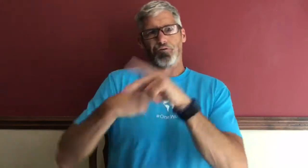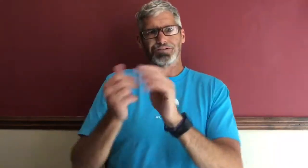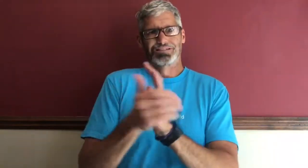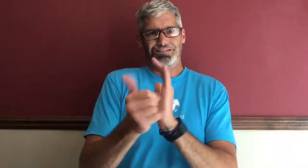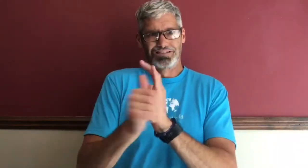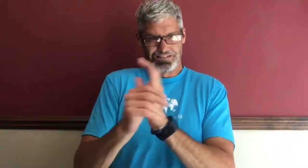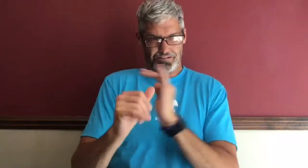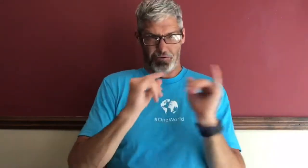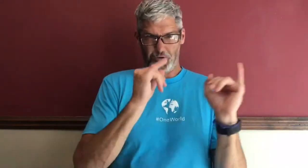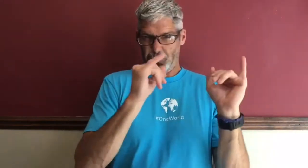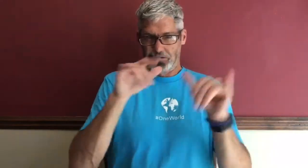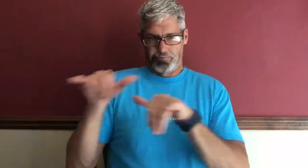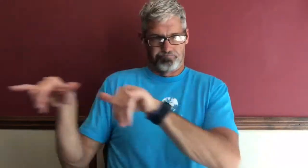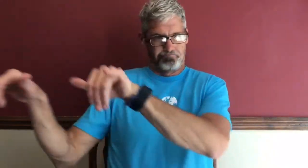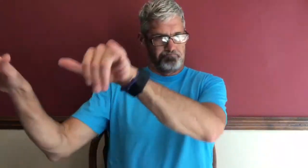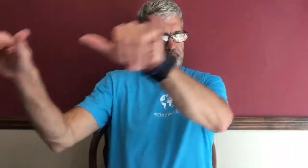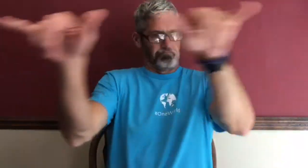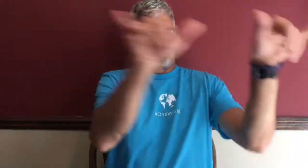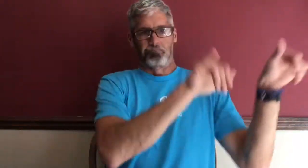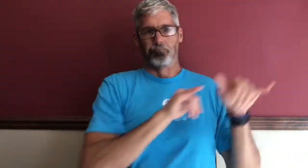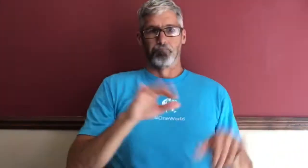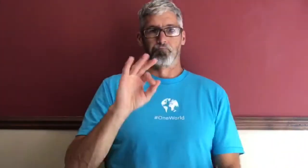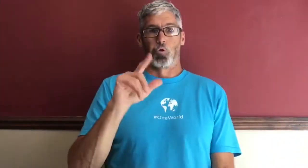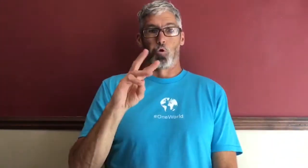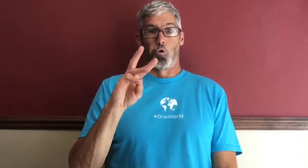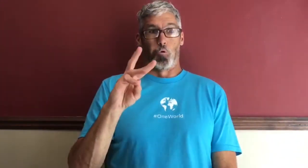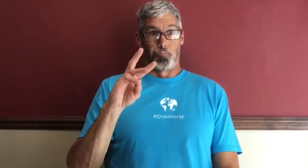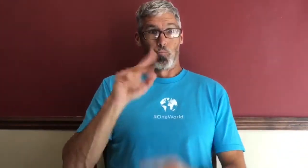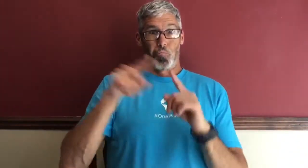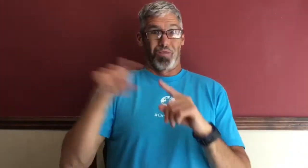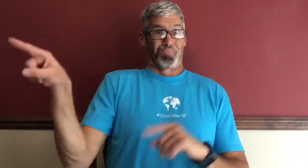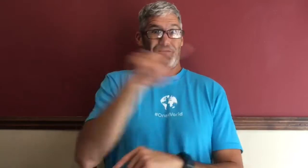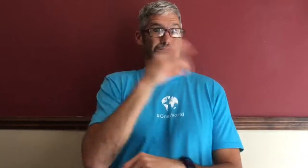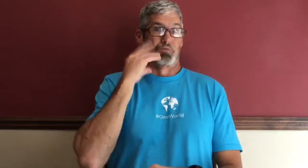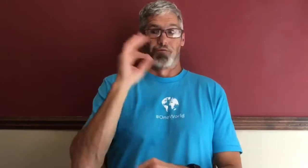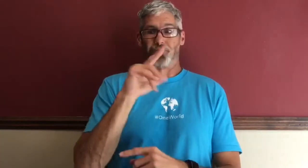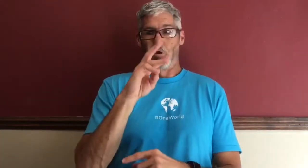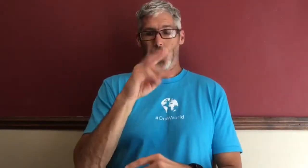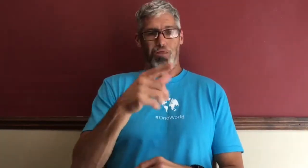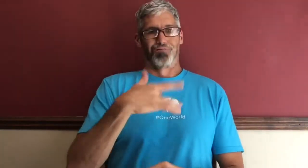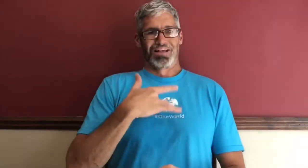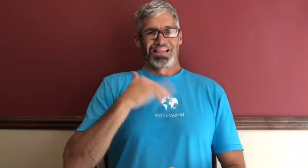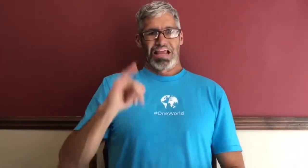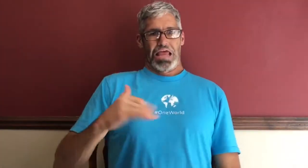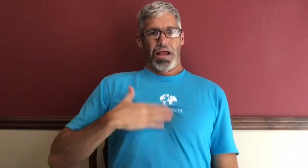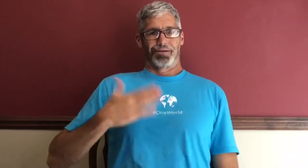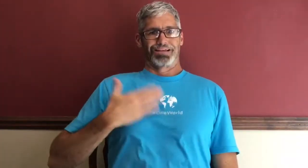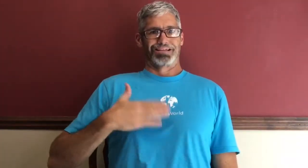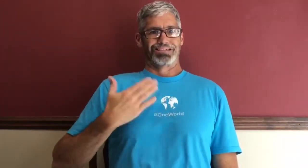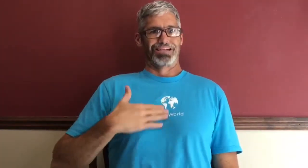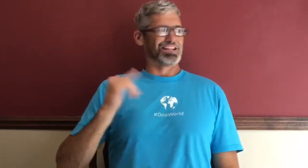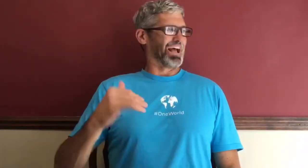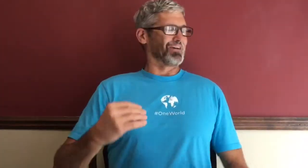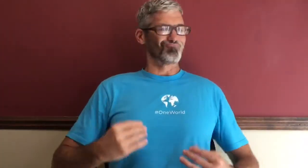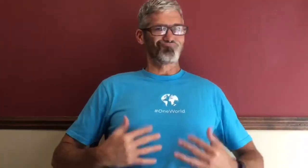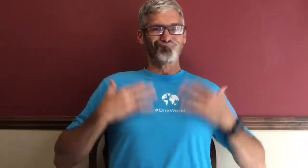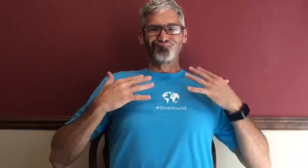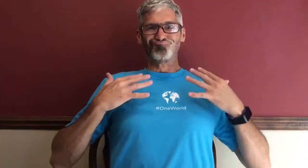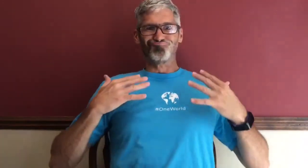athletes but other skills as well and interviewed them and found the same thing that's flow when they experience flow they feel